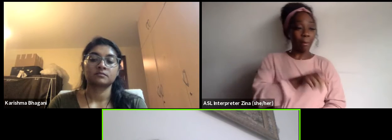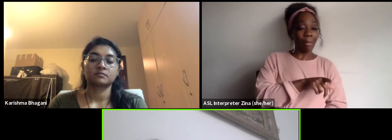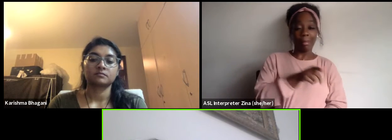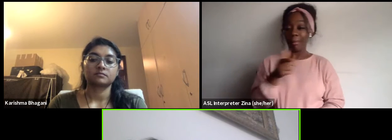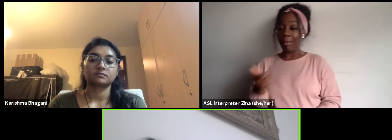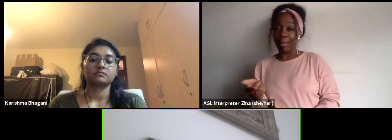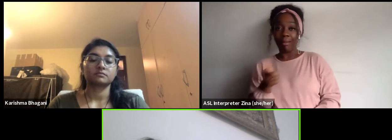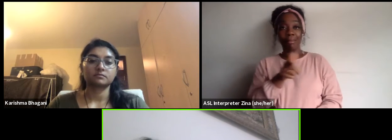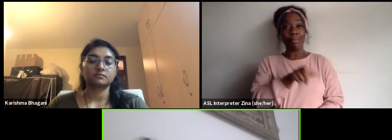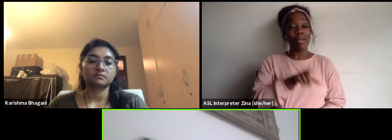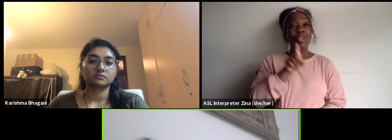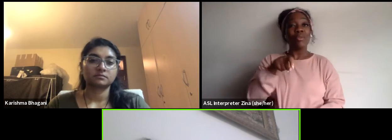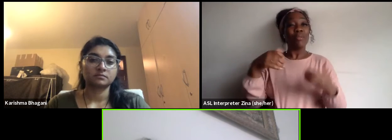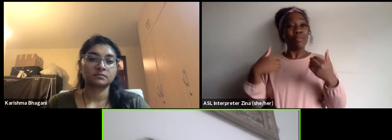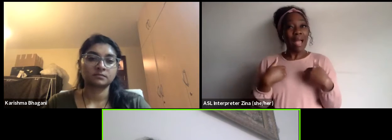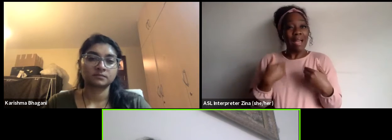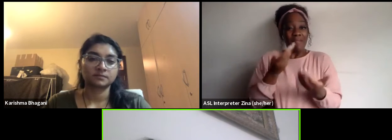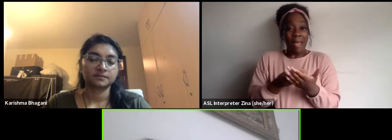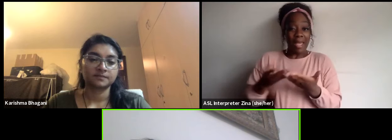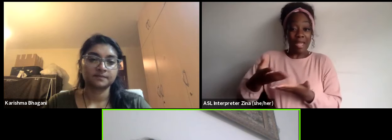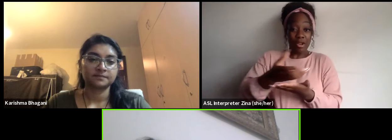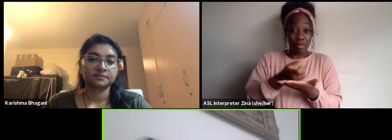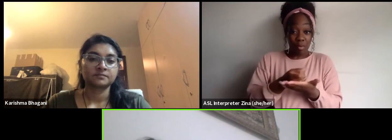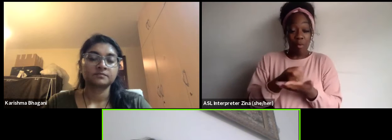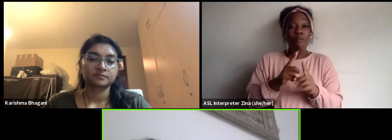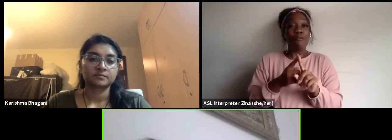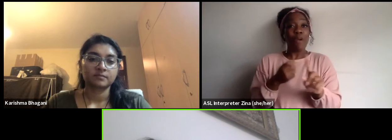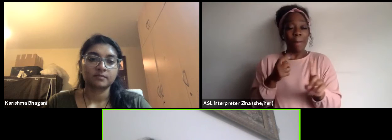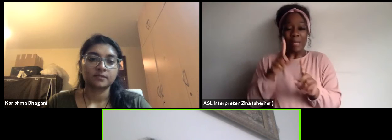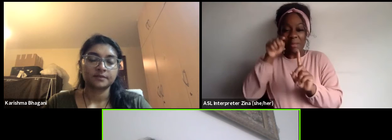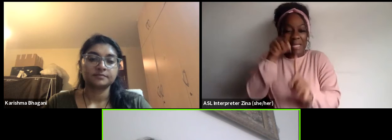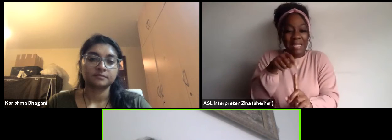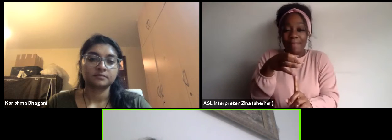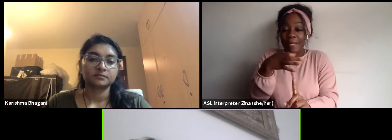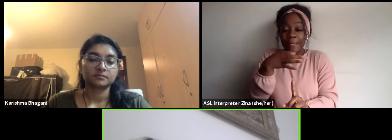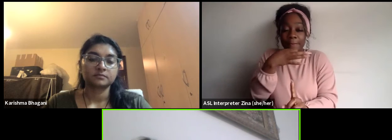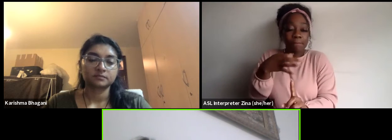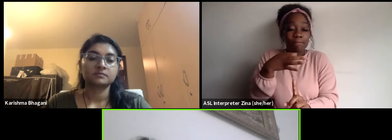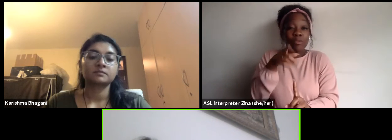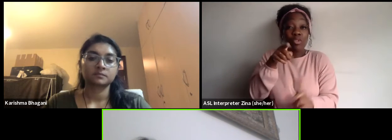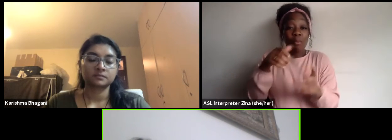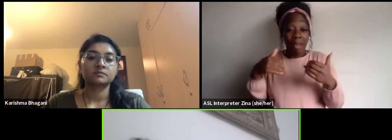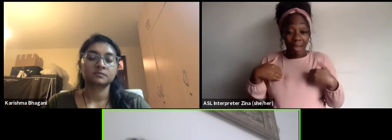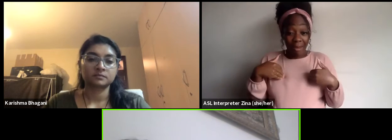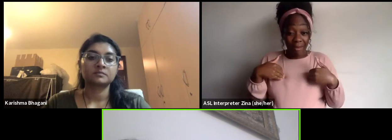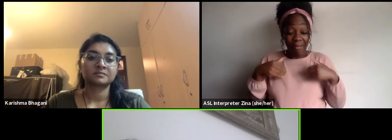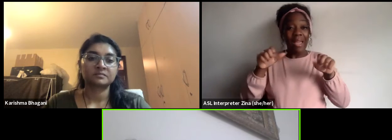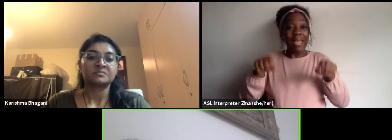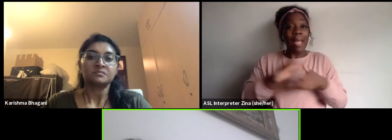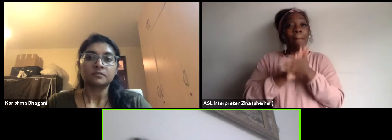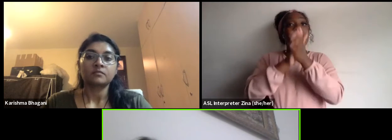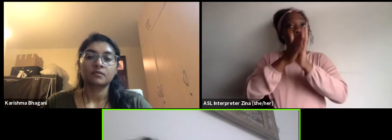that come from an expertise you have that could become a product or could become sometime they can exchange